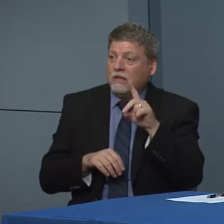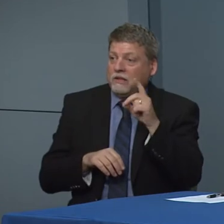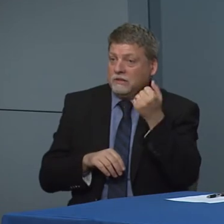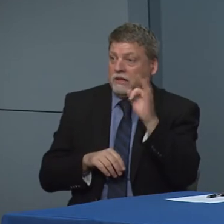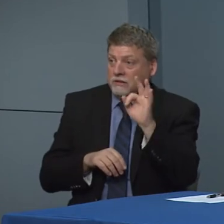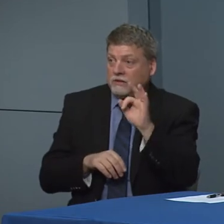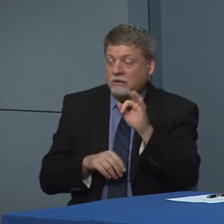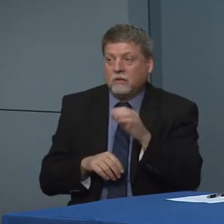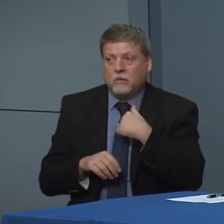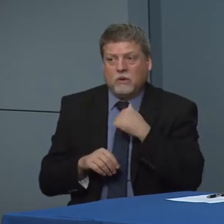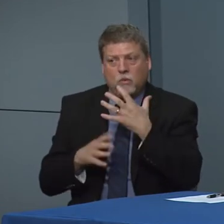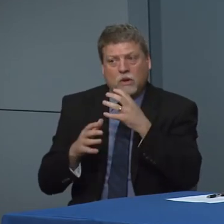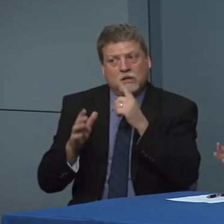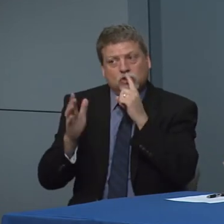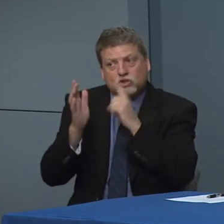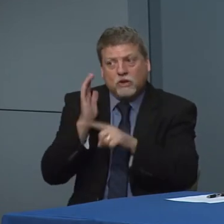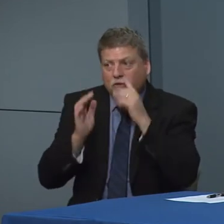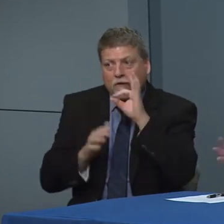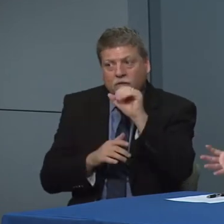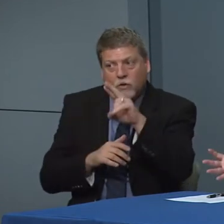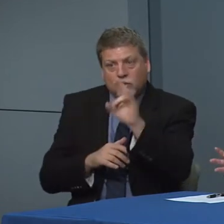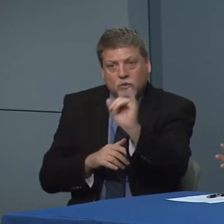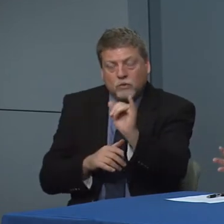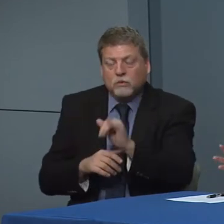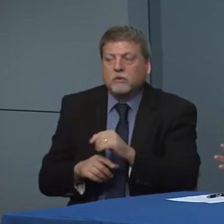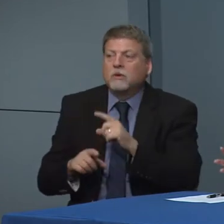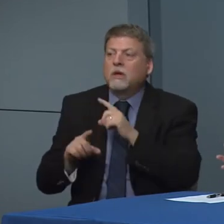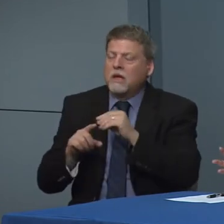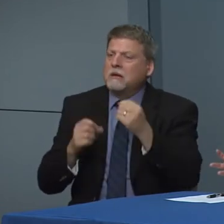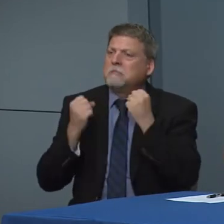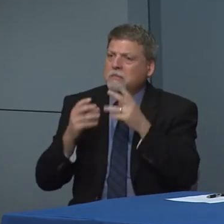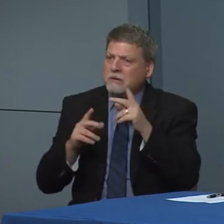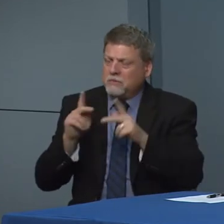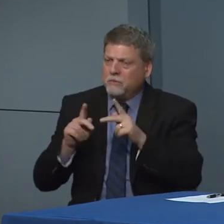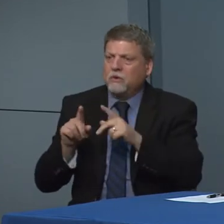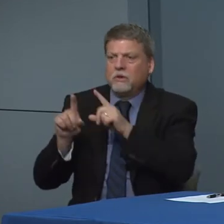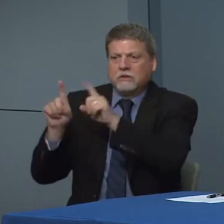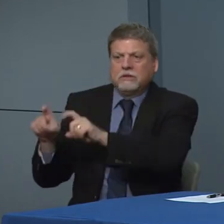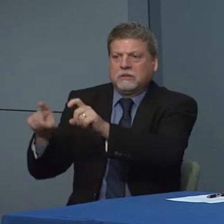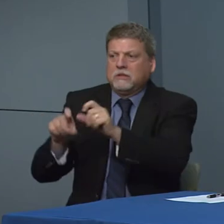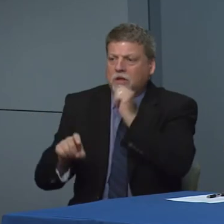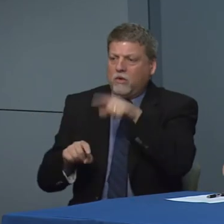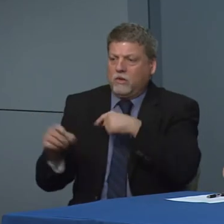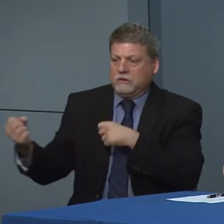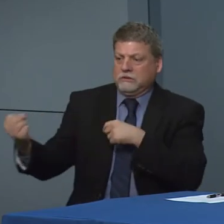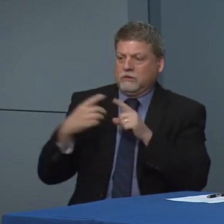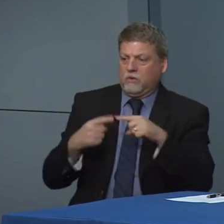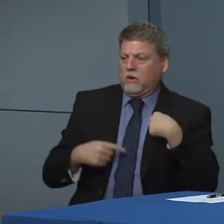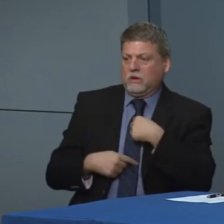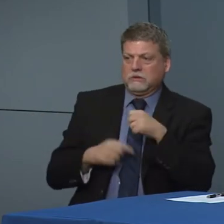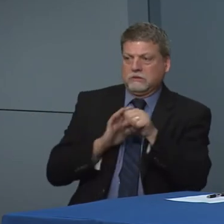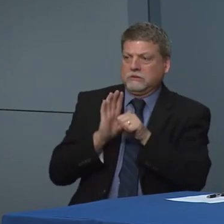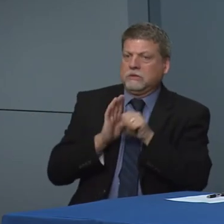that up and so as I said lots of folks are testing right now not just the state lab were reporting out on state lab